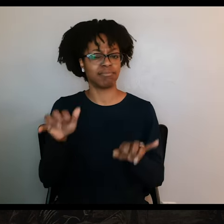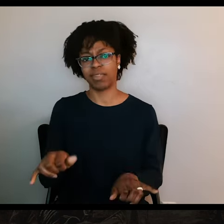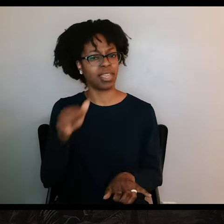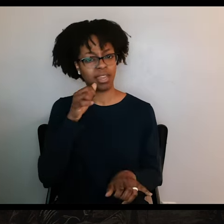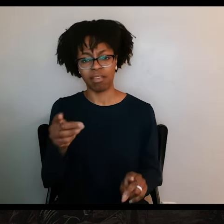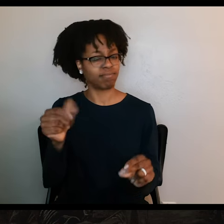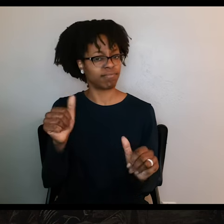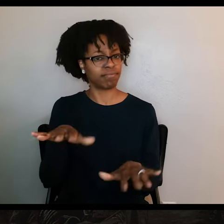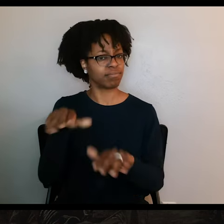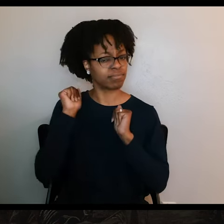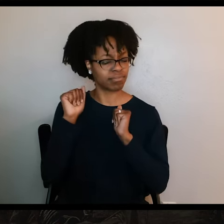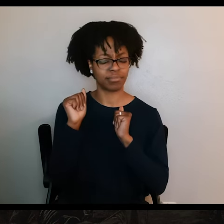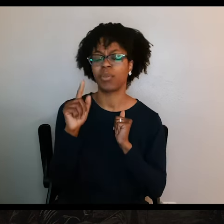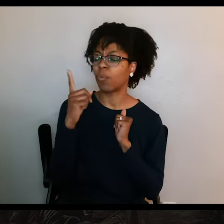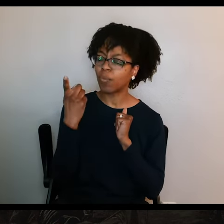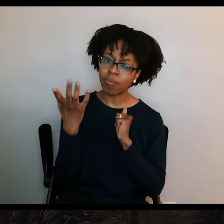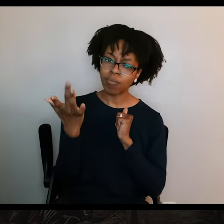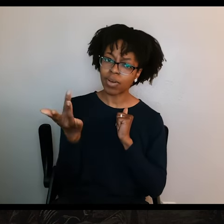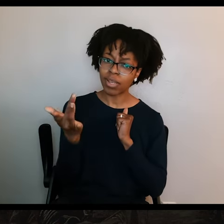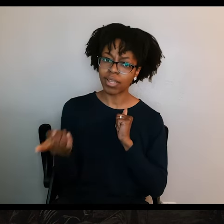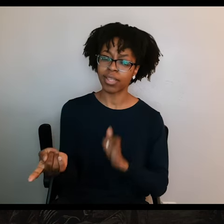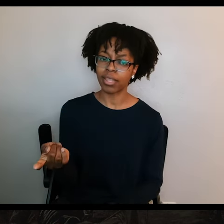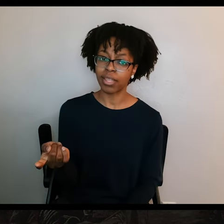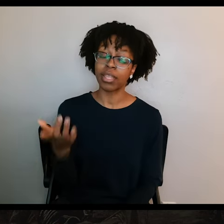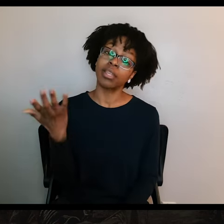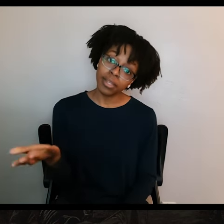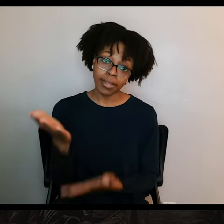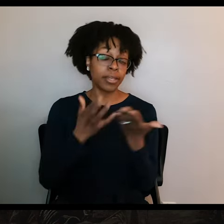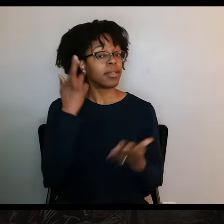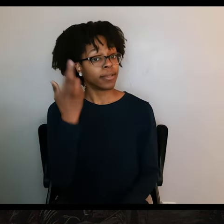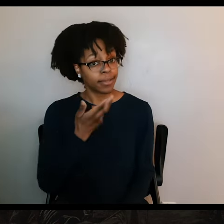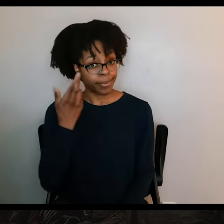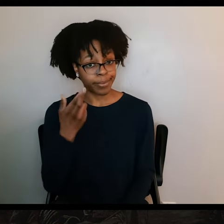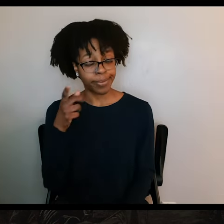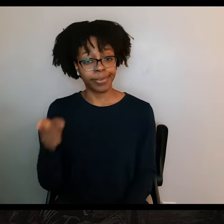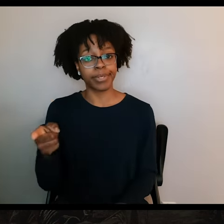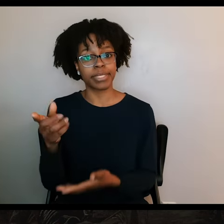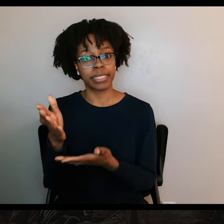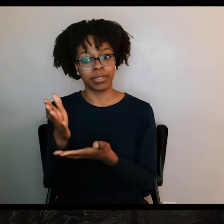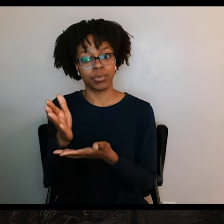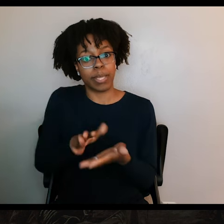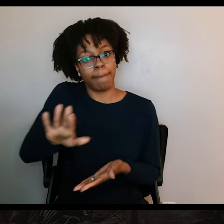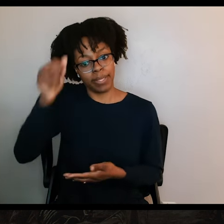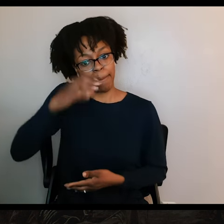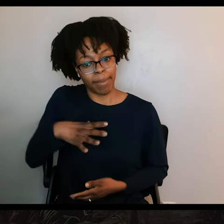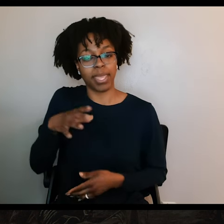And the question is, why? Why did he delay? Part of the reason is because he'd sent a number of his forces south of town